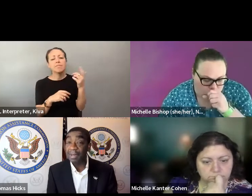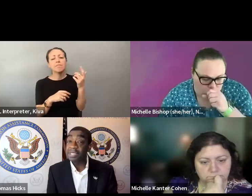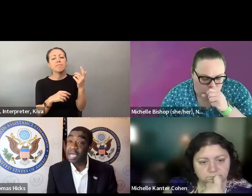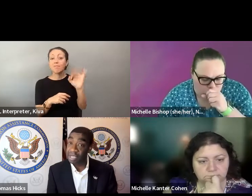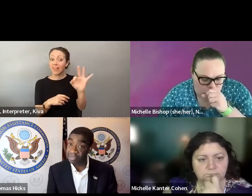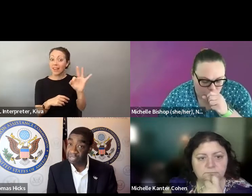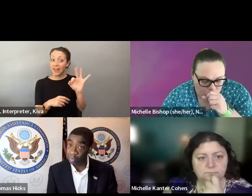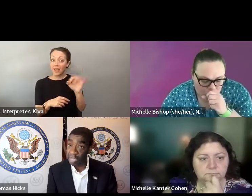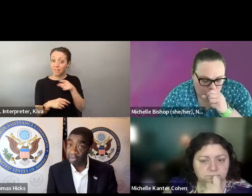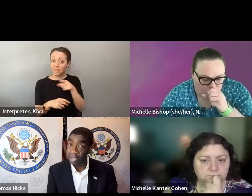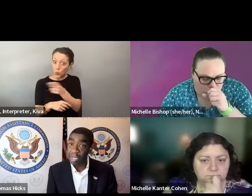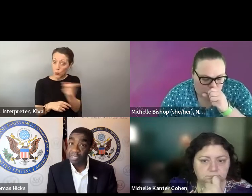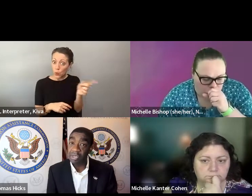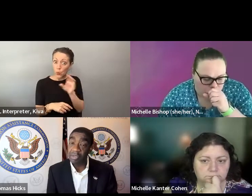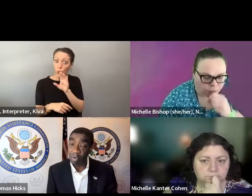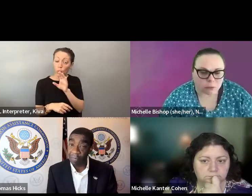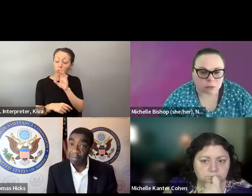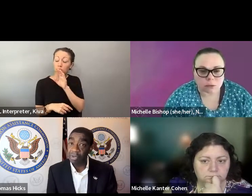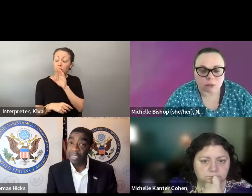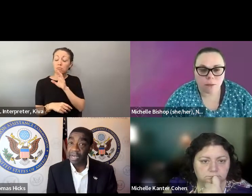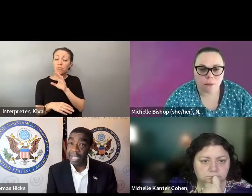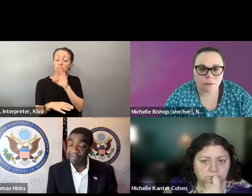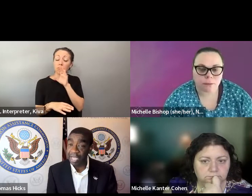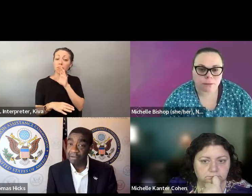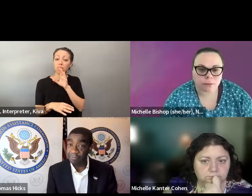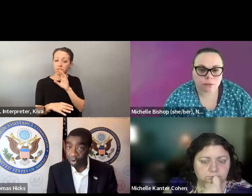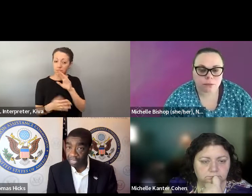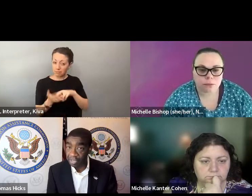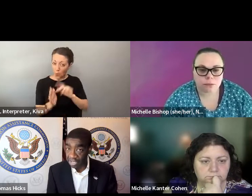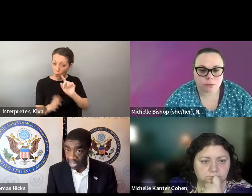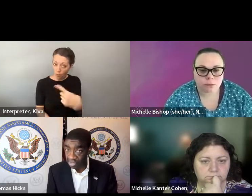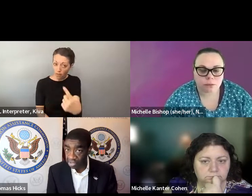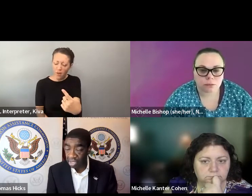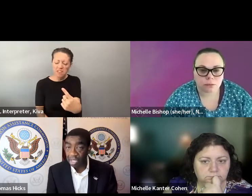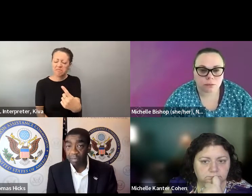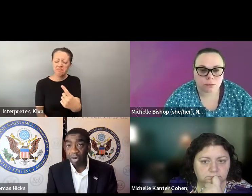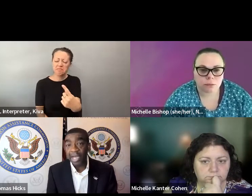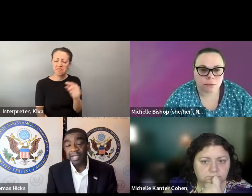your policymakers to ensure that this does not happen to others because this was happening to you. because if it's happening to you, it's more likely to to be It's more likely to be happening to others as well.